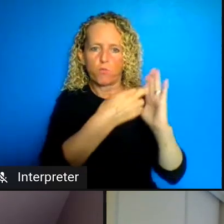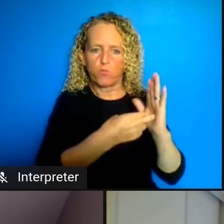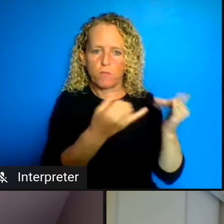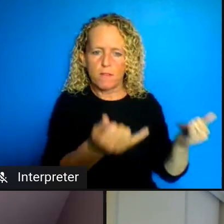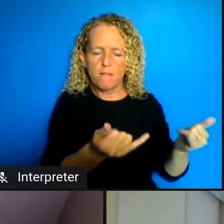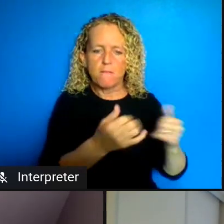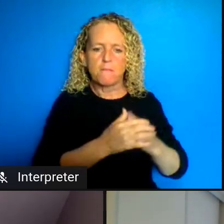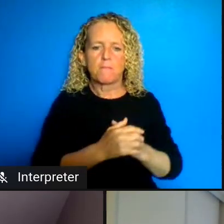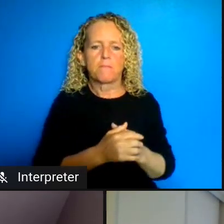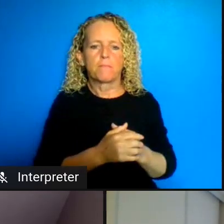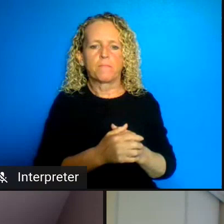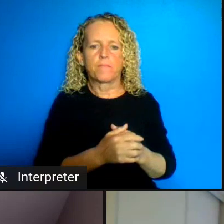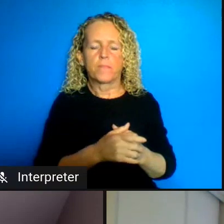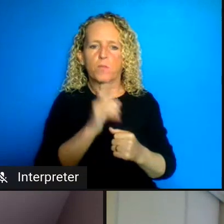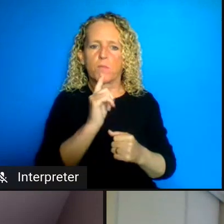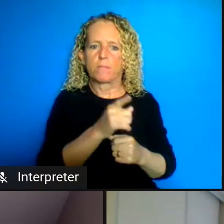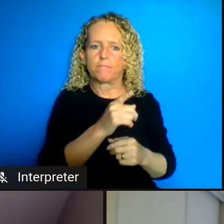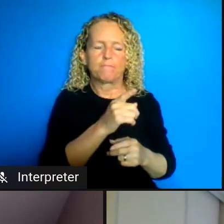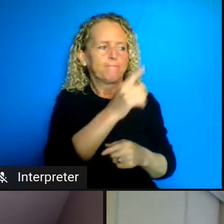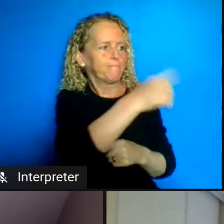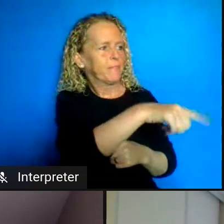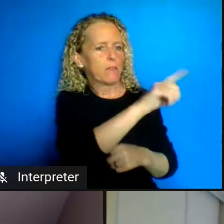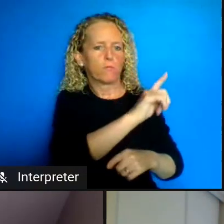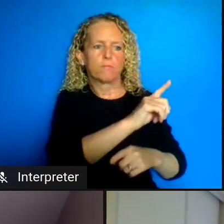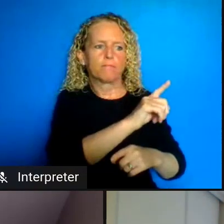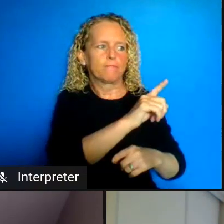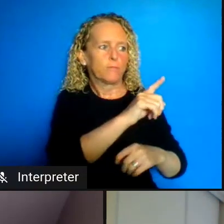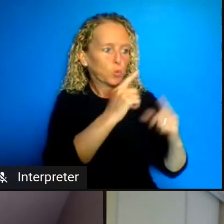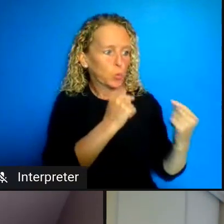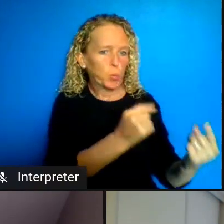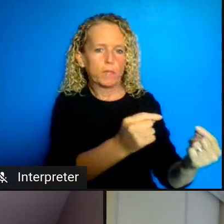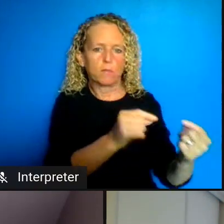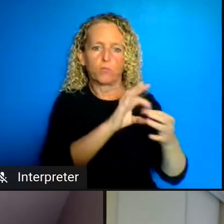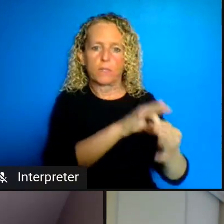they respond to this crisis so the reason need of